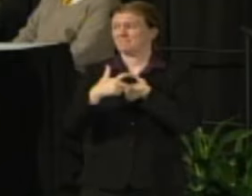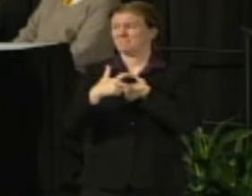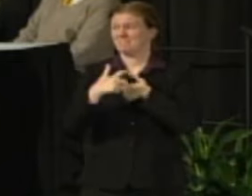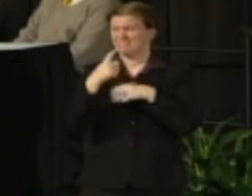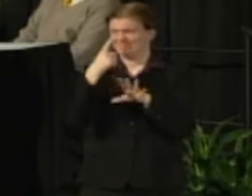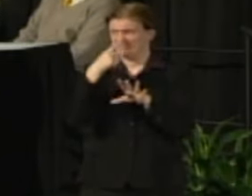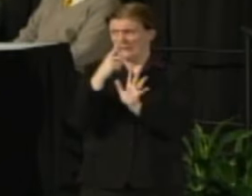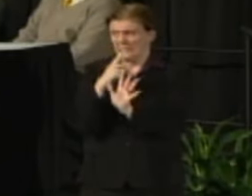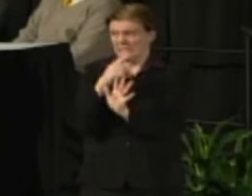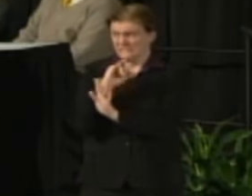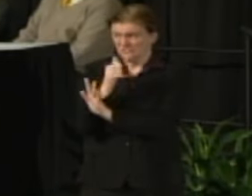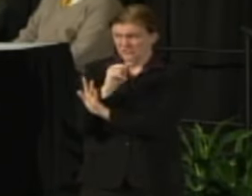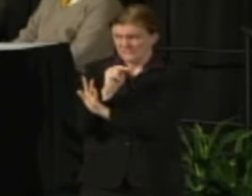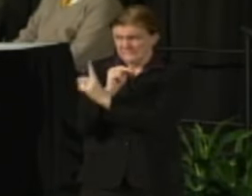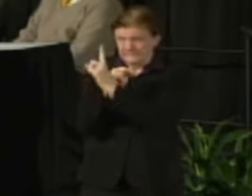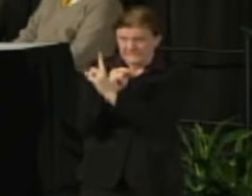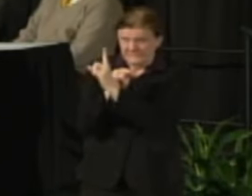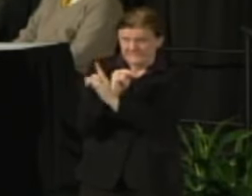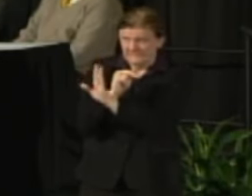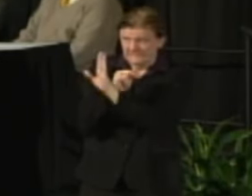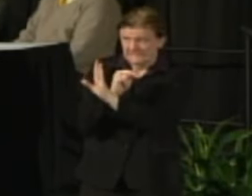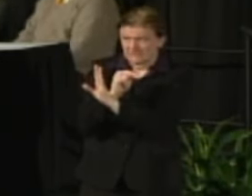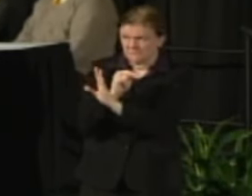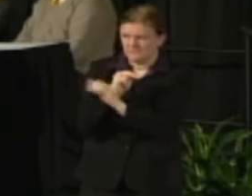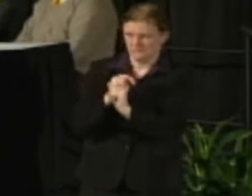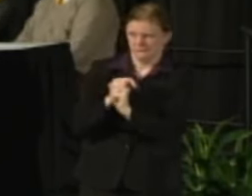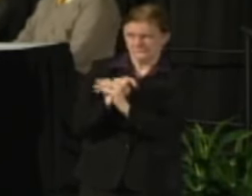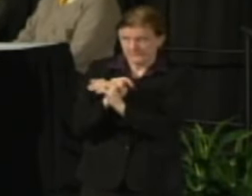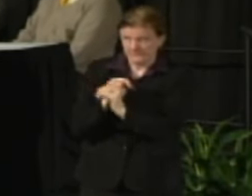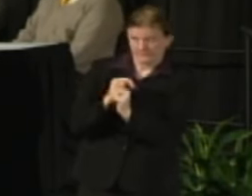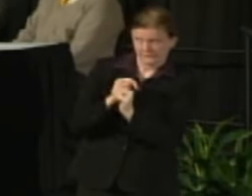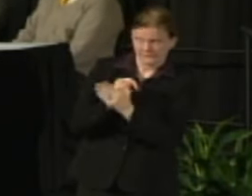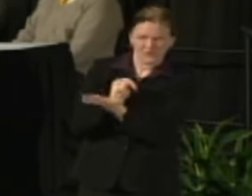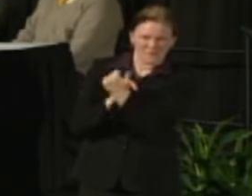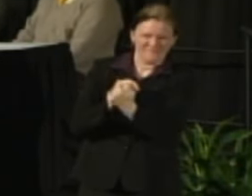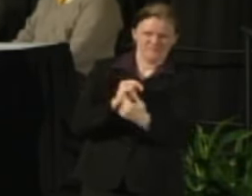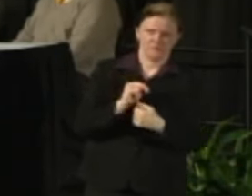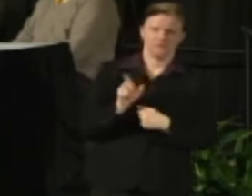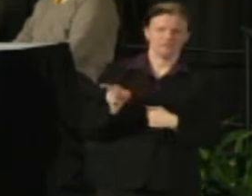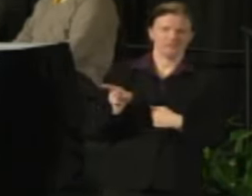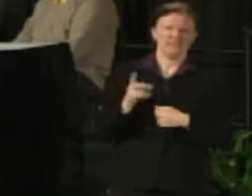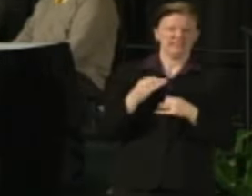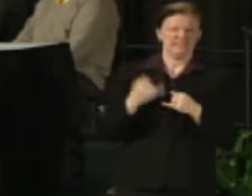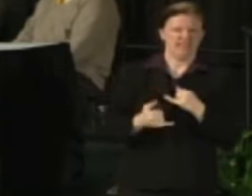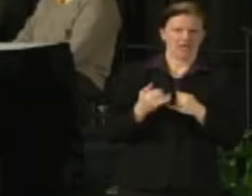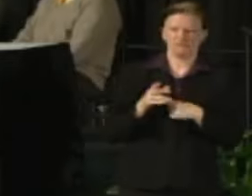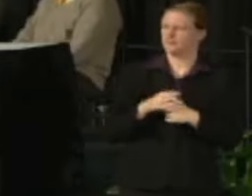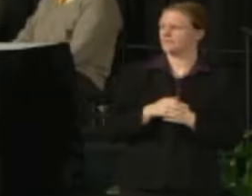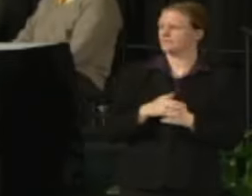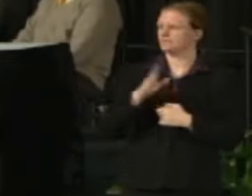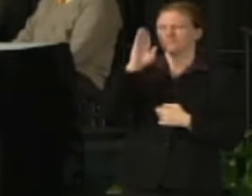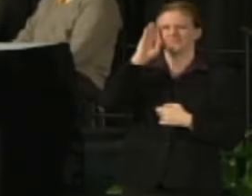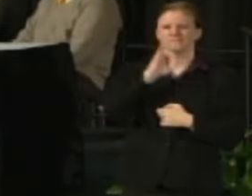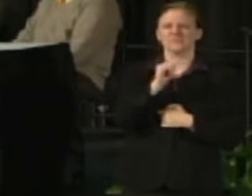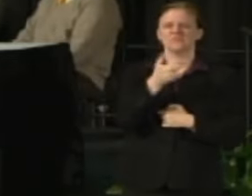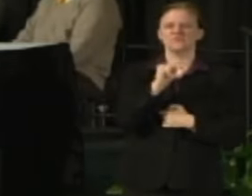Oh, Jean, one more question? This will be it. Okay. Thanks. Jean Salzer: Hi. Jean Salzer, Career Development Center.